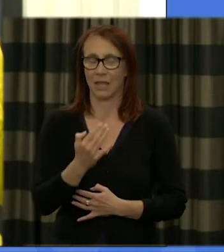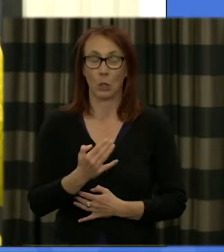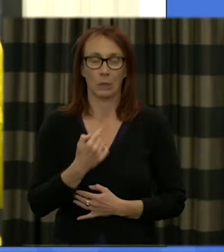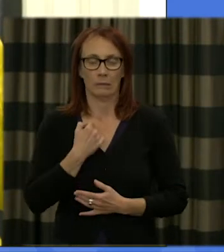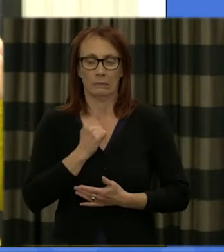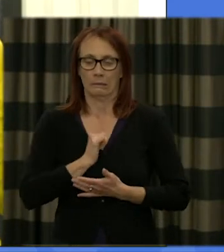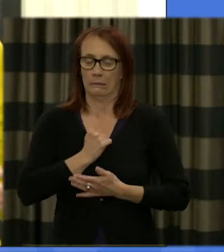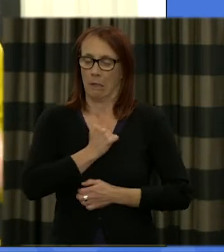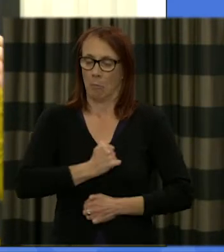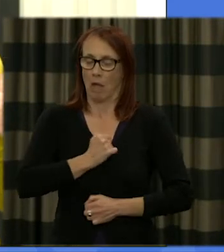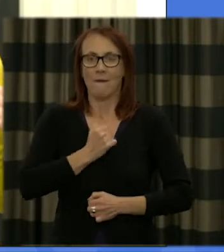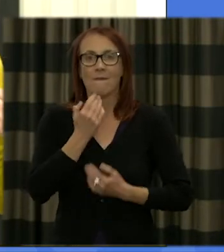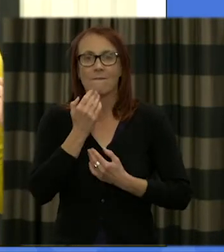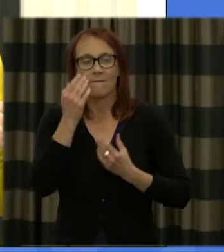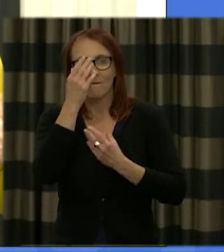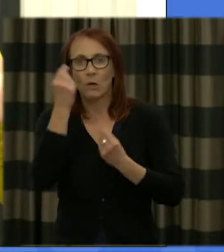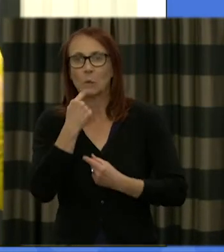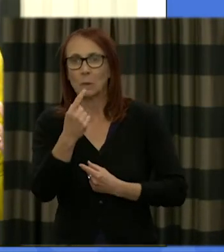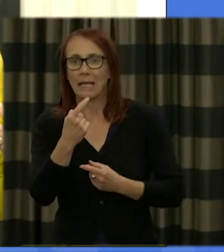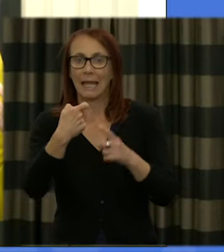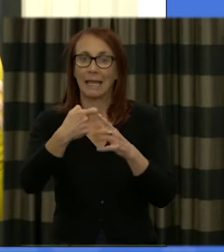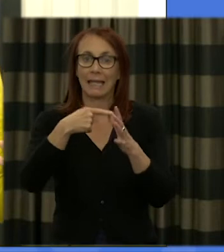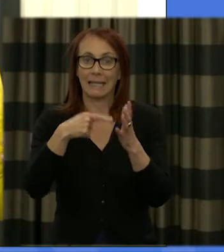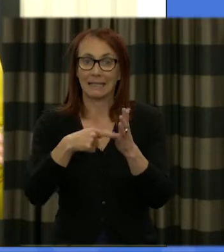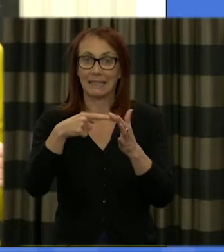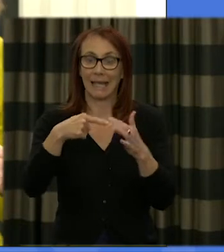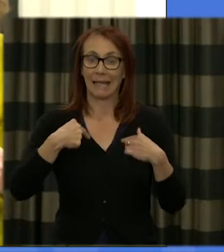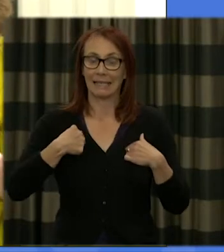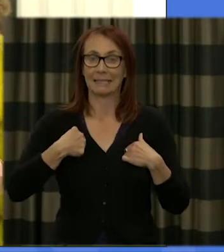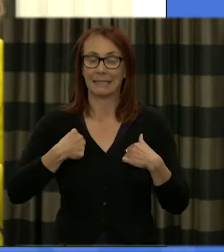remind you my name is Kate Wynn press and I'm the convener of the citizens